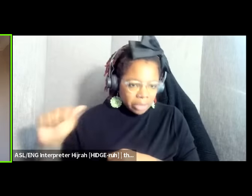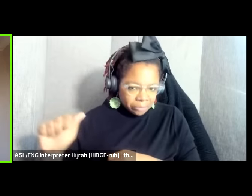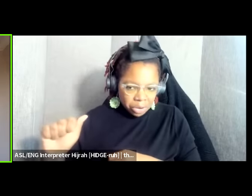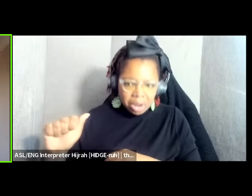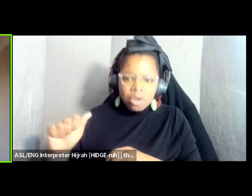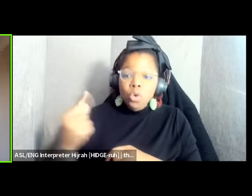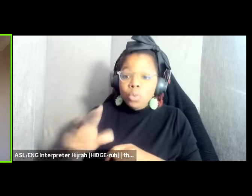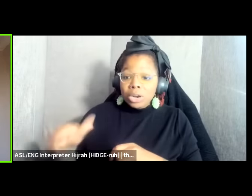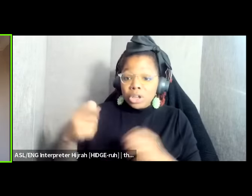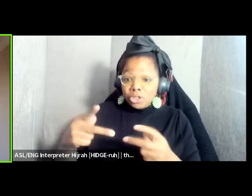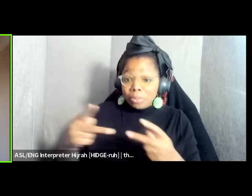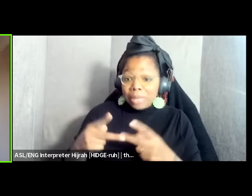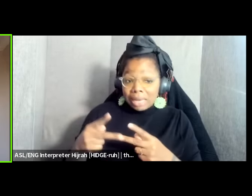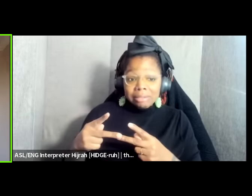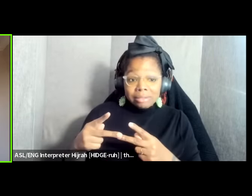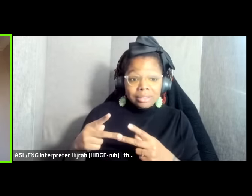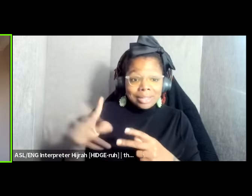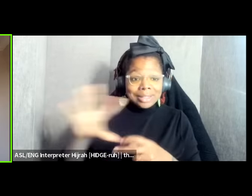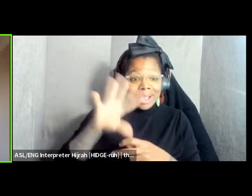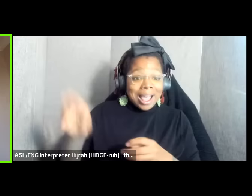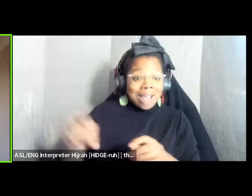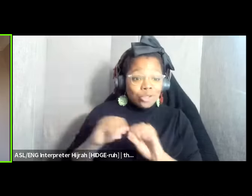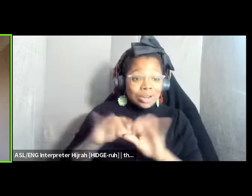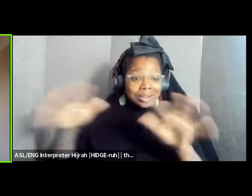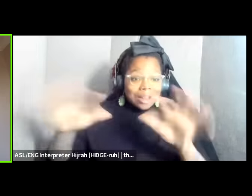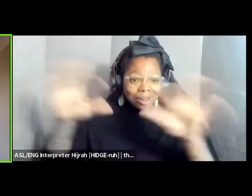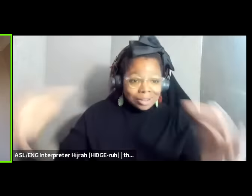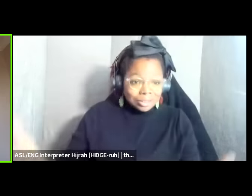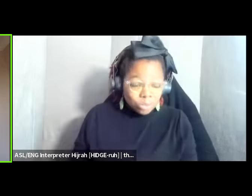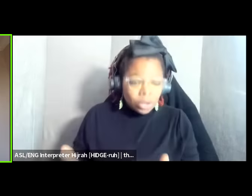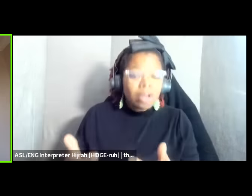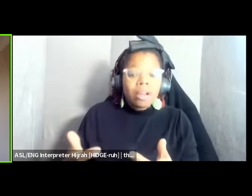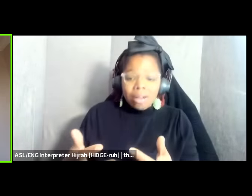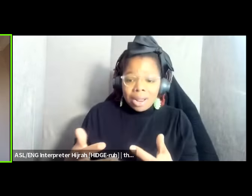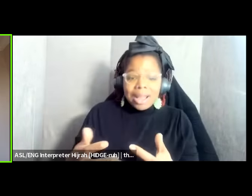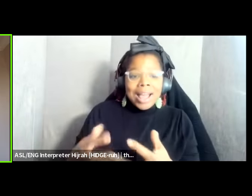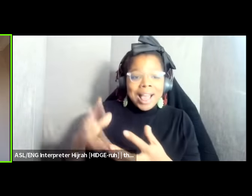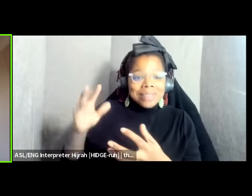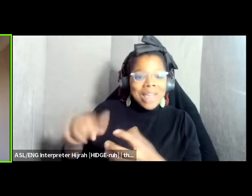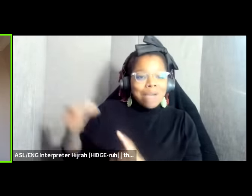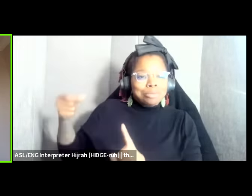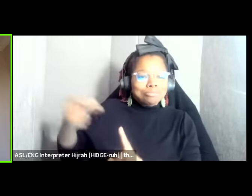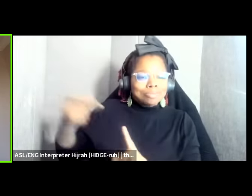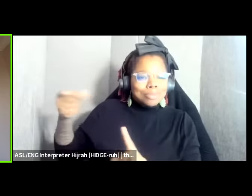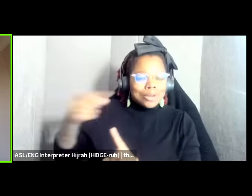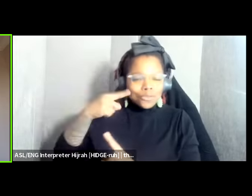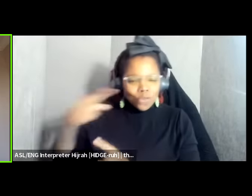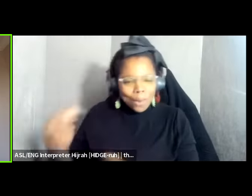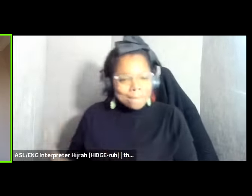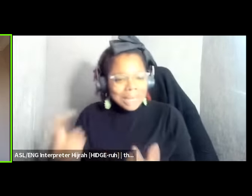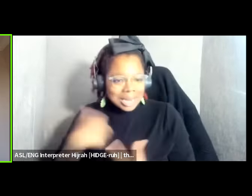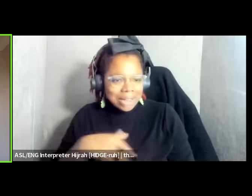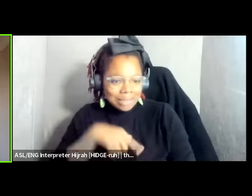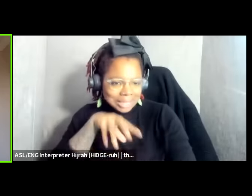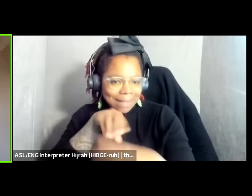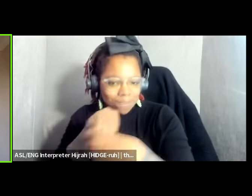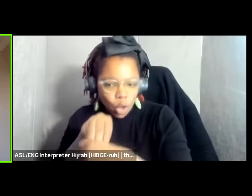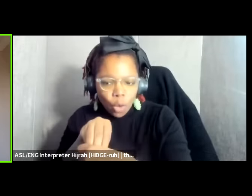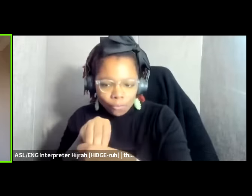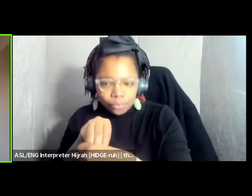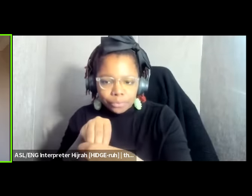the African diaspora became the catalst for the involvement of many of us uh in the solidarity